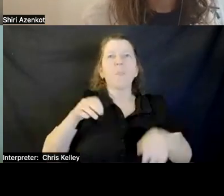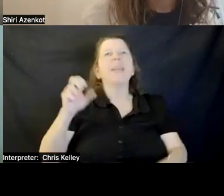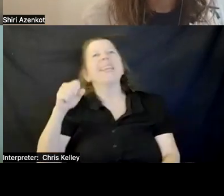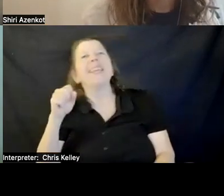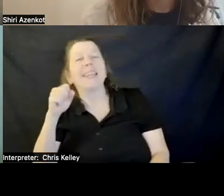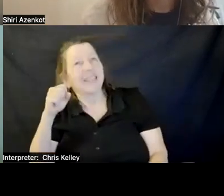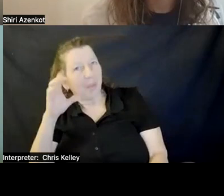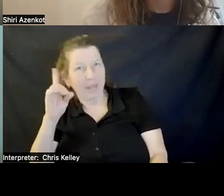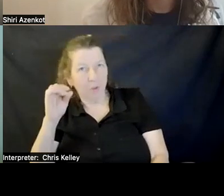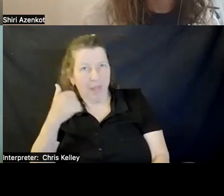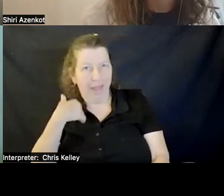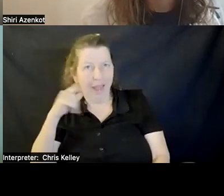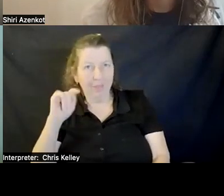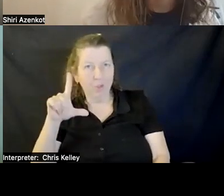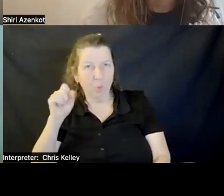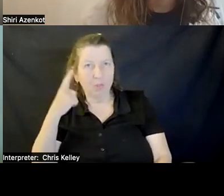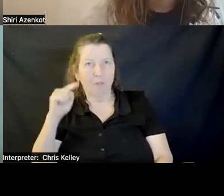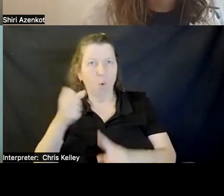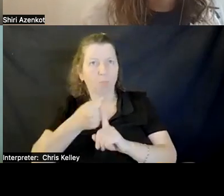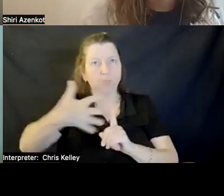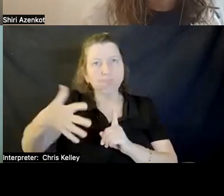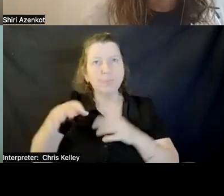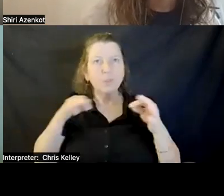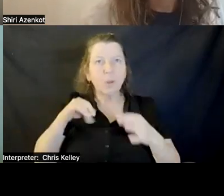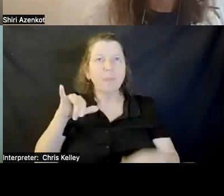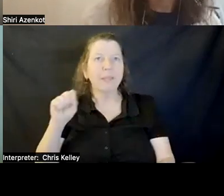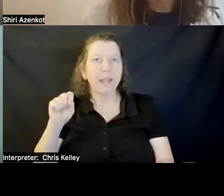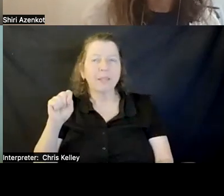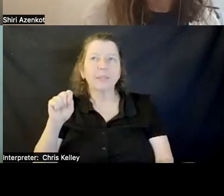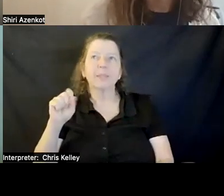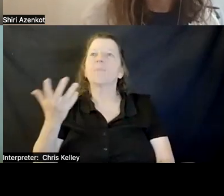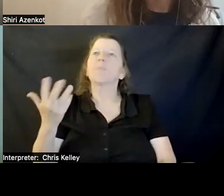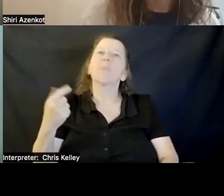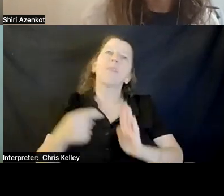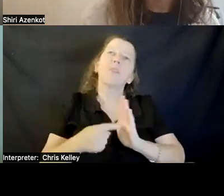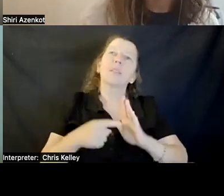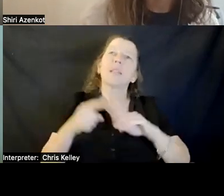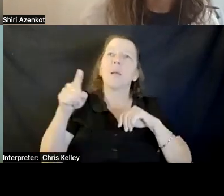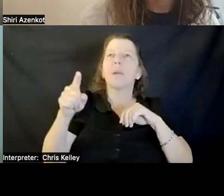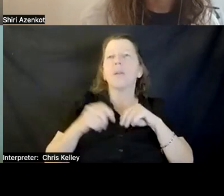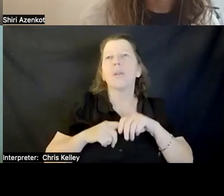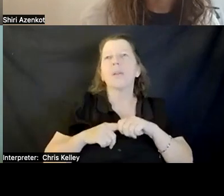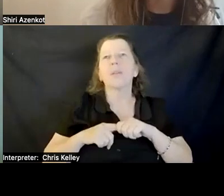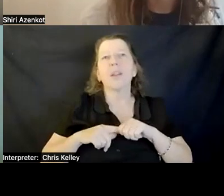IT IS TRUE. THERE ARE TOOLS -- FOR EXAMPLE, THERE ARE API'S THAT WILL TELL YOU WHAT IS IN AN IMAGE.